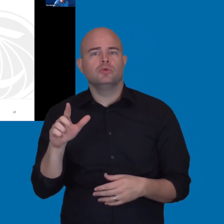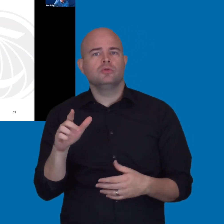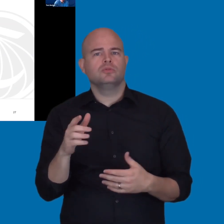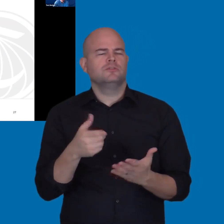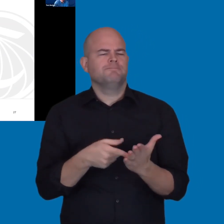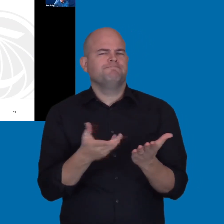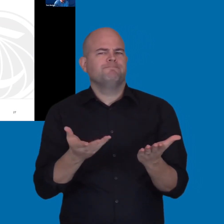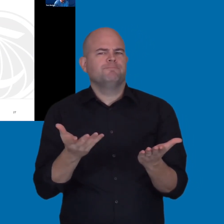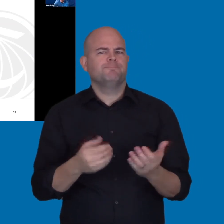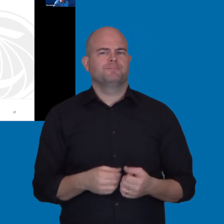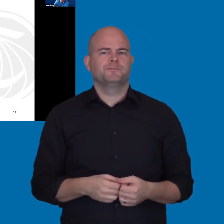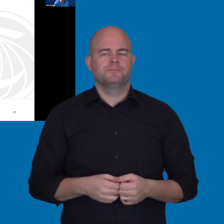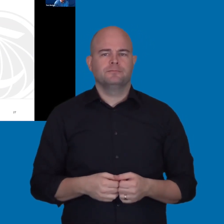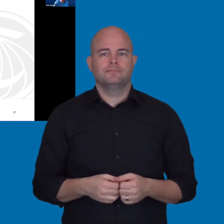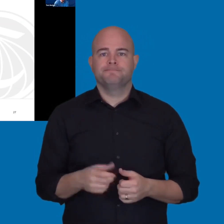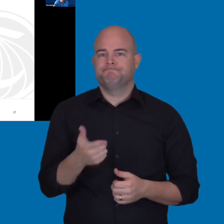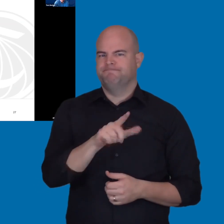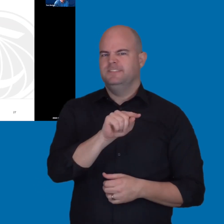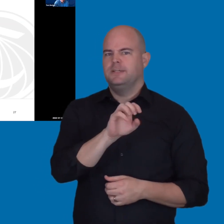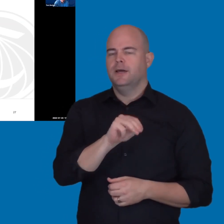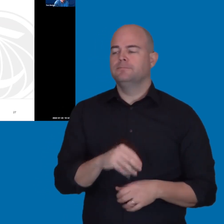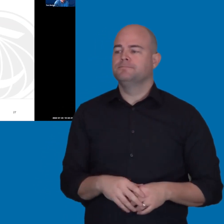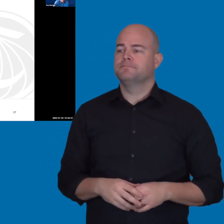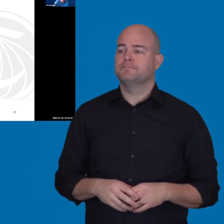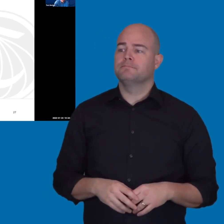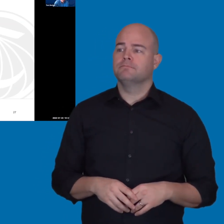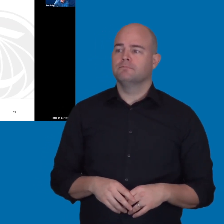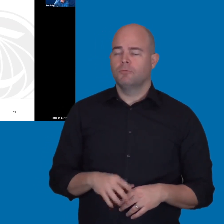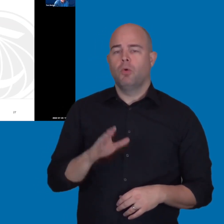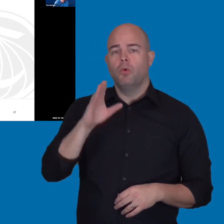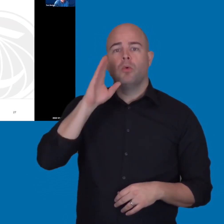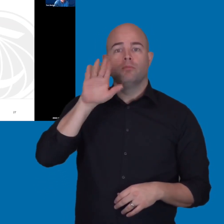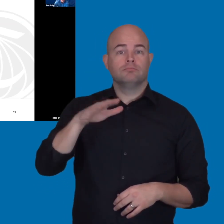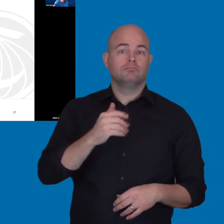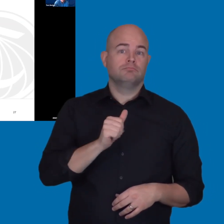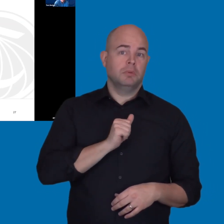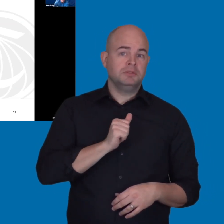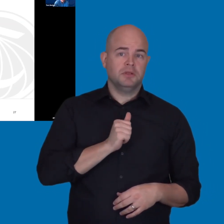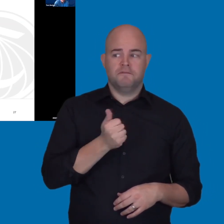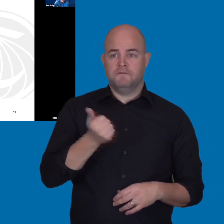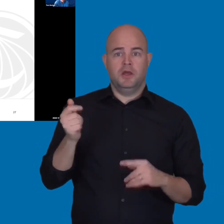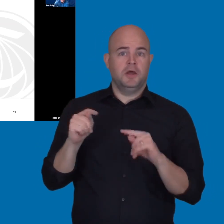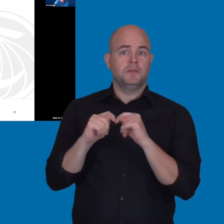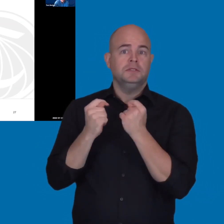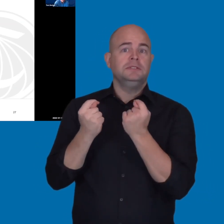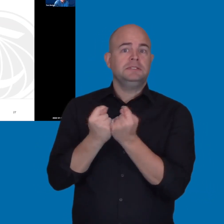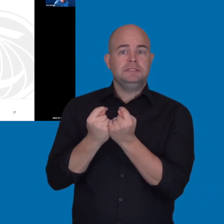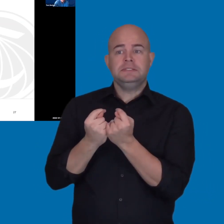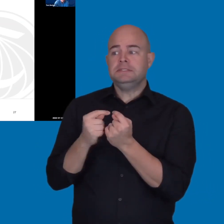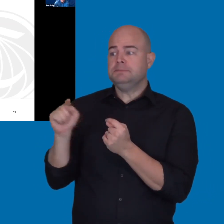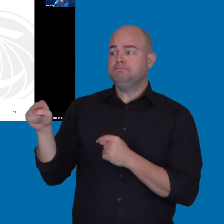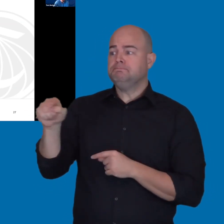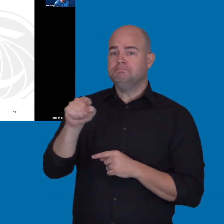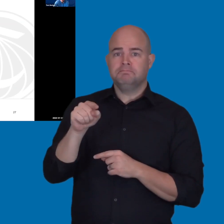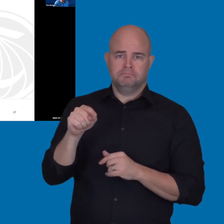or software tool? Right. So, I know myself